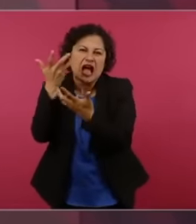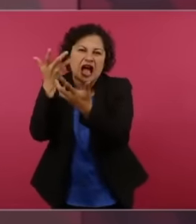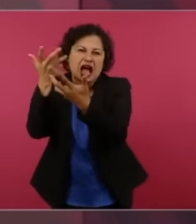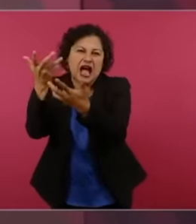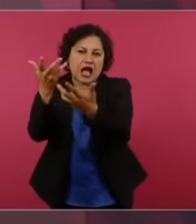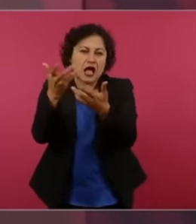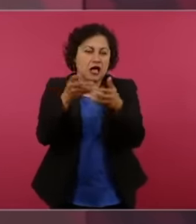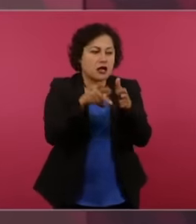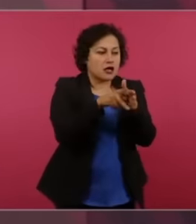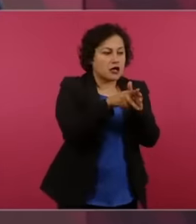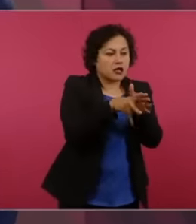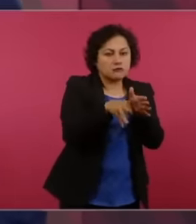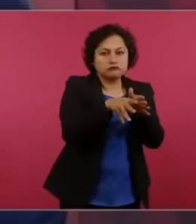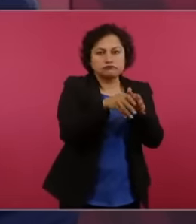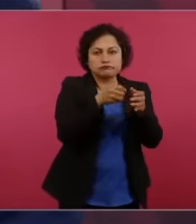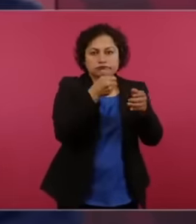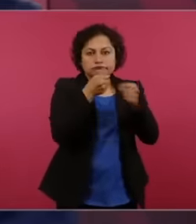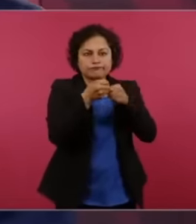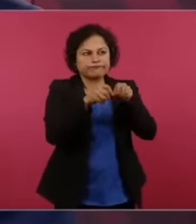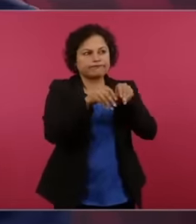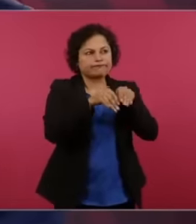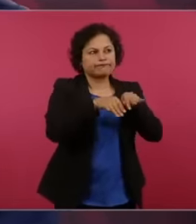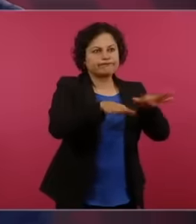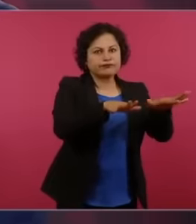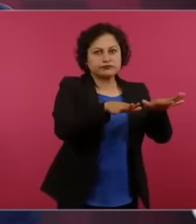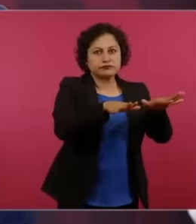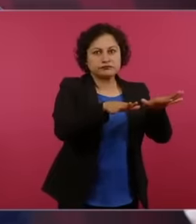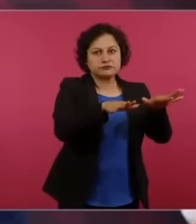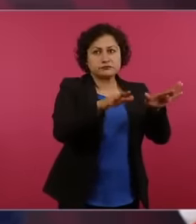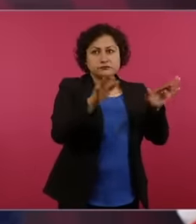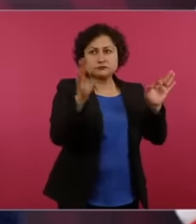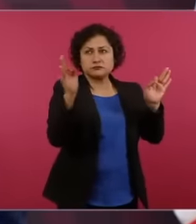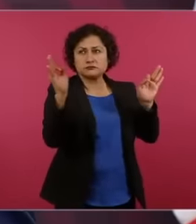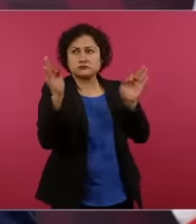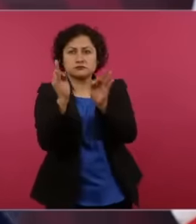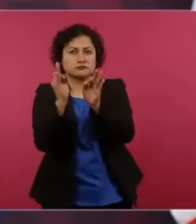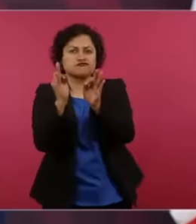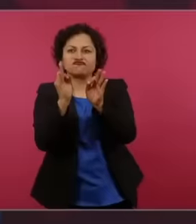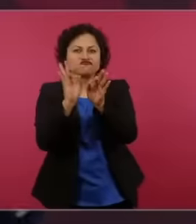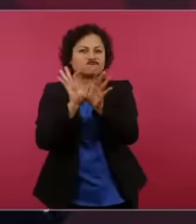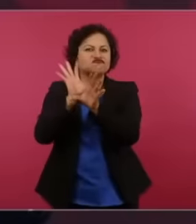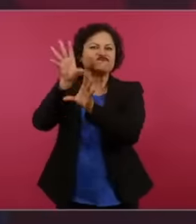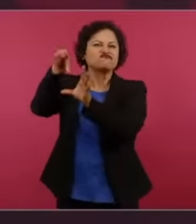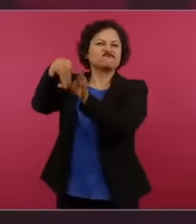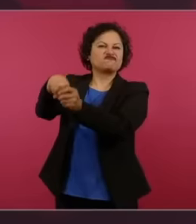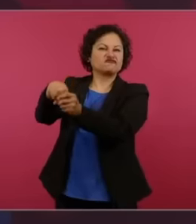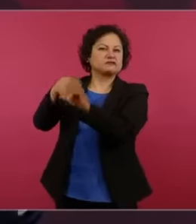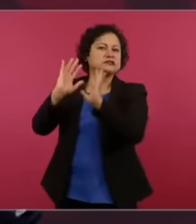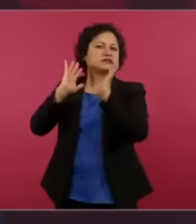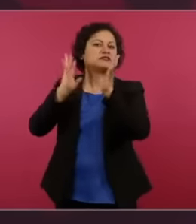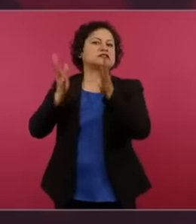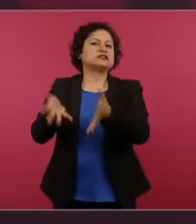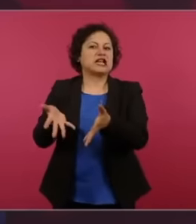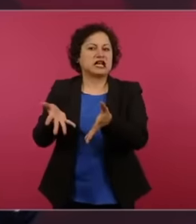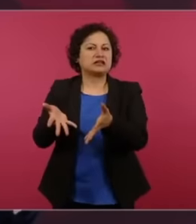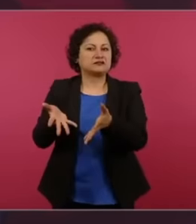part of companies and, above all, influence traffickers